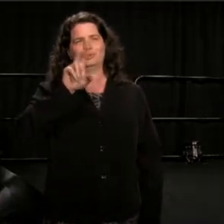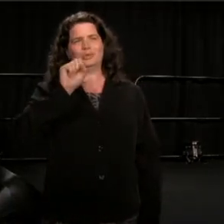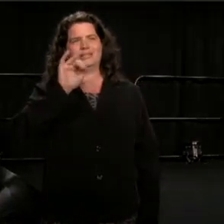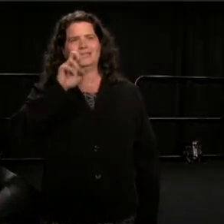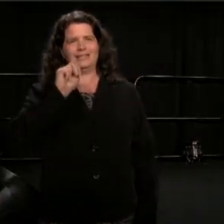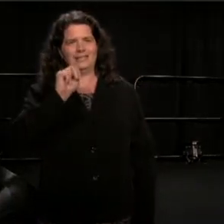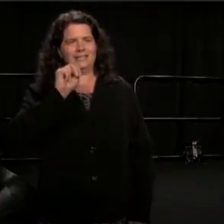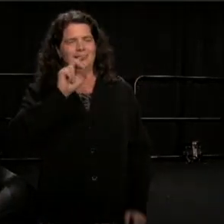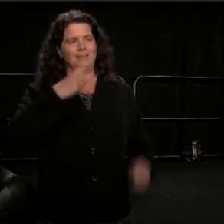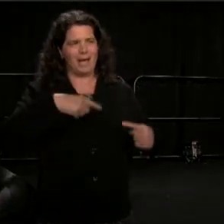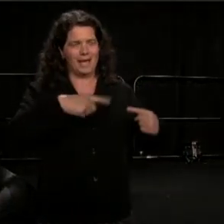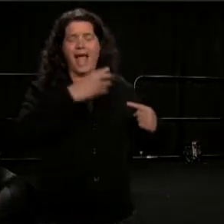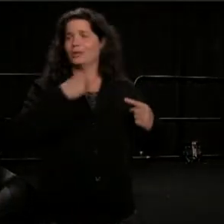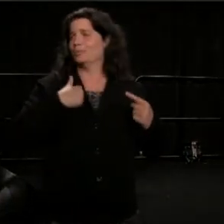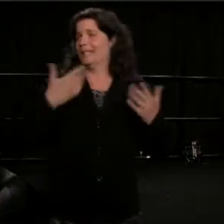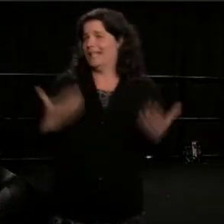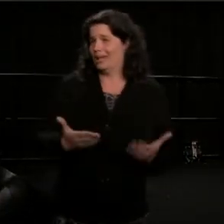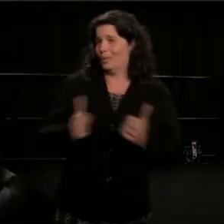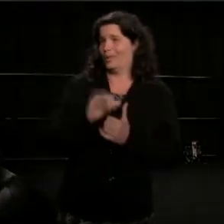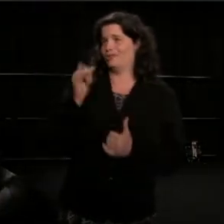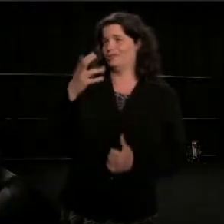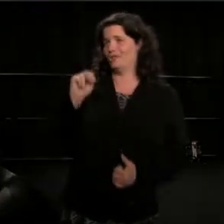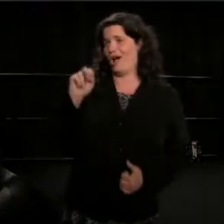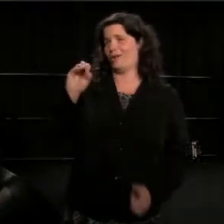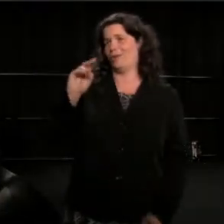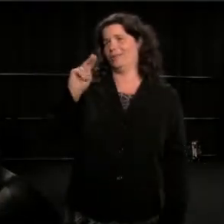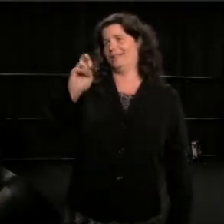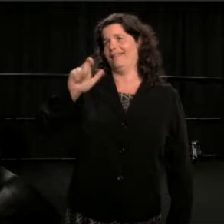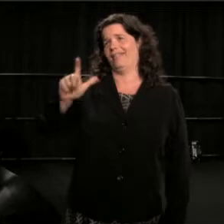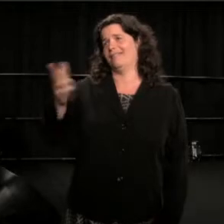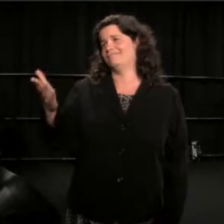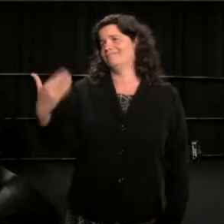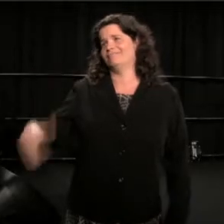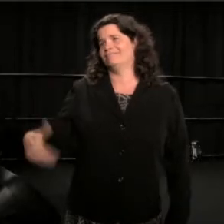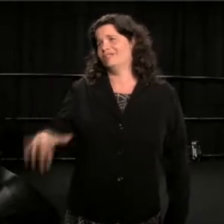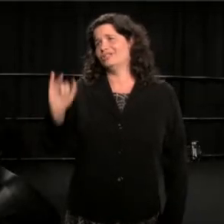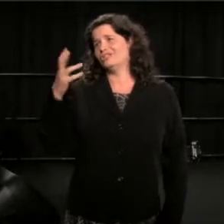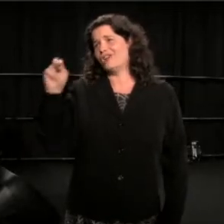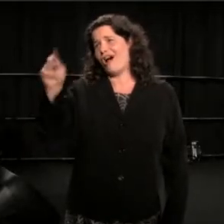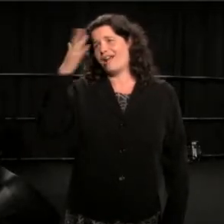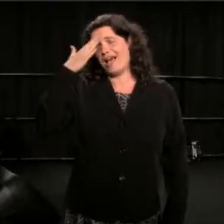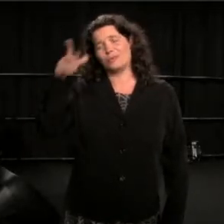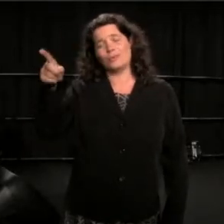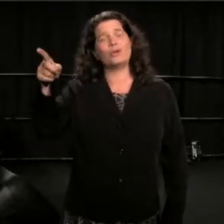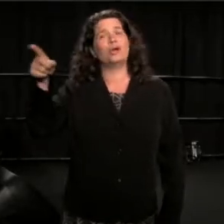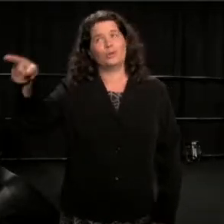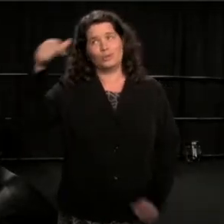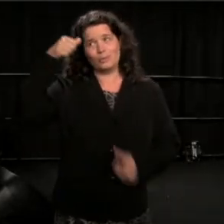John, I don't know if you remember, that when I was a student at ACT,